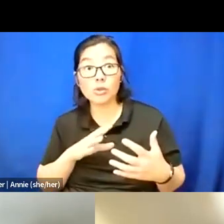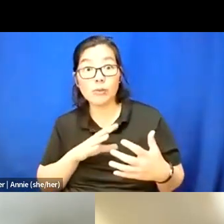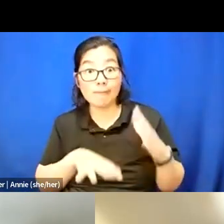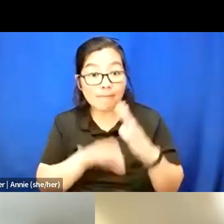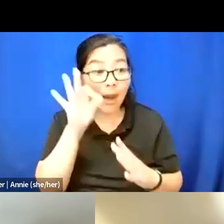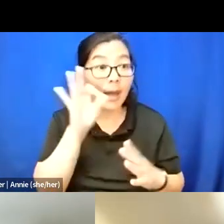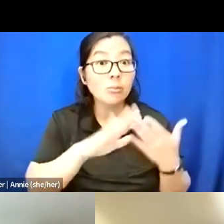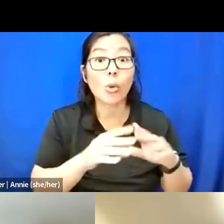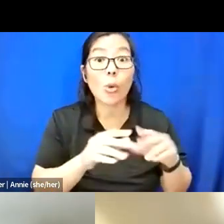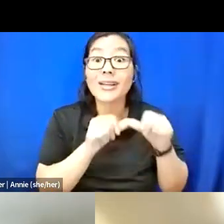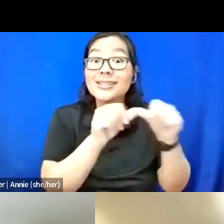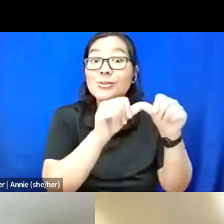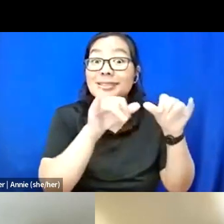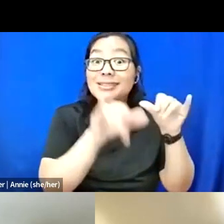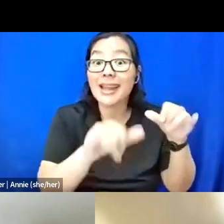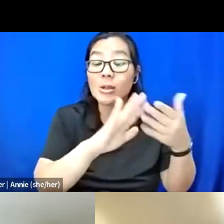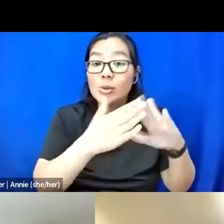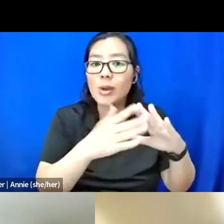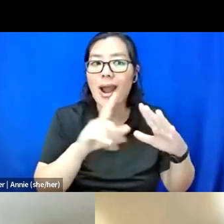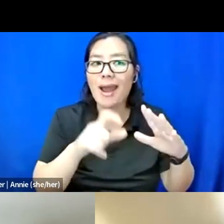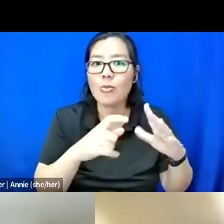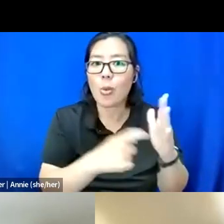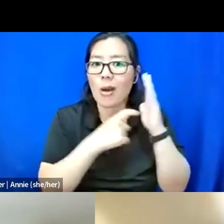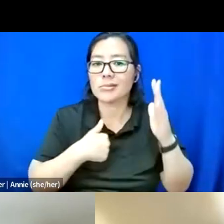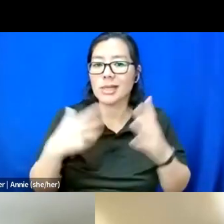I have to leave the house, which is really hard for me.